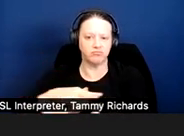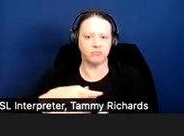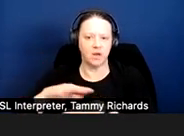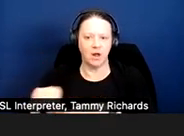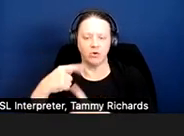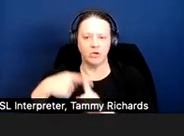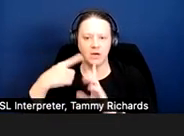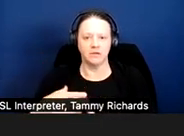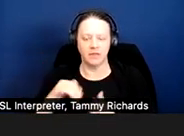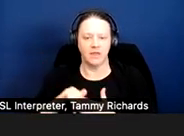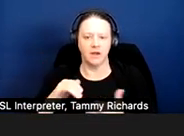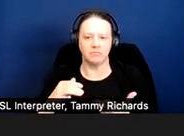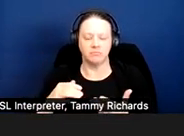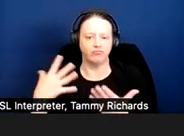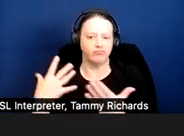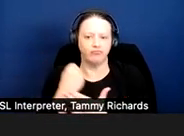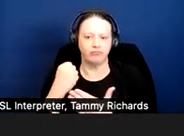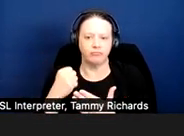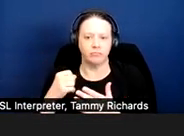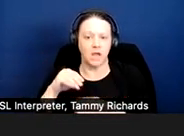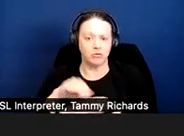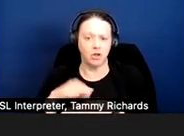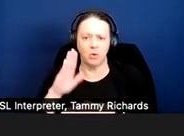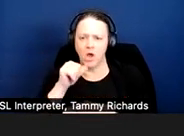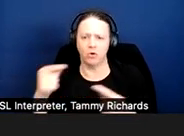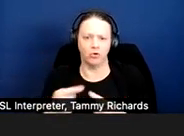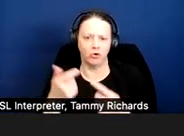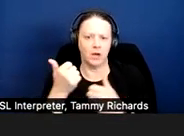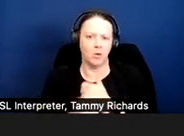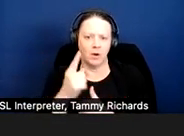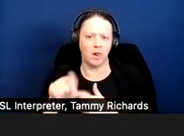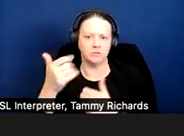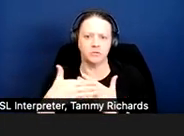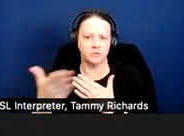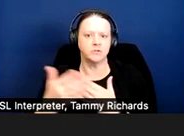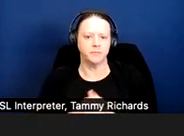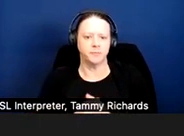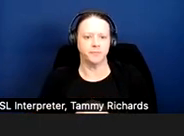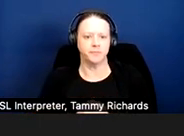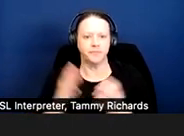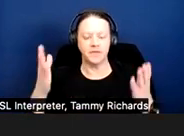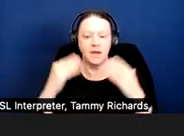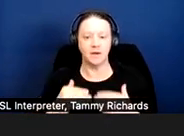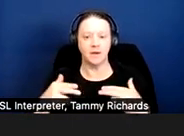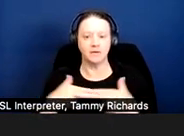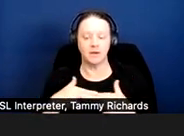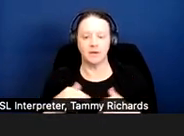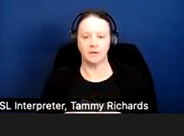was not going to be harm to anyone. Next slide.